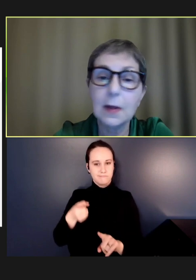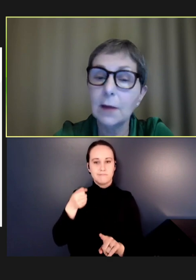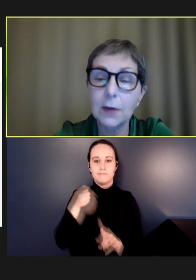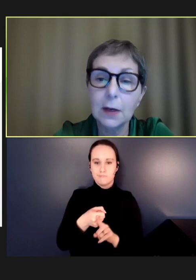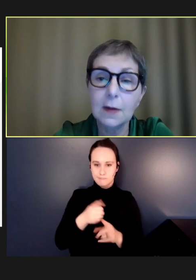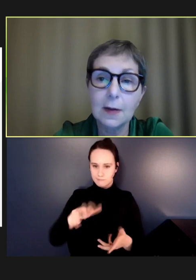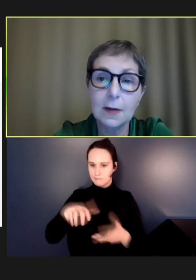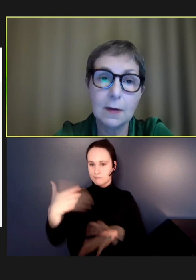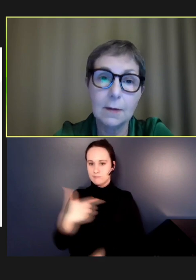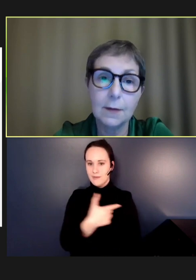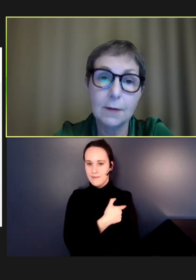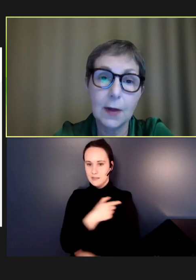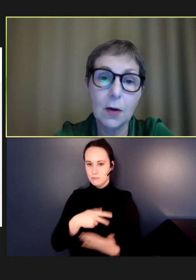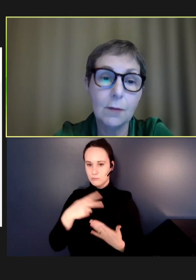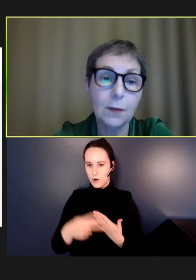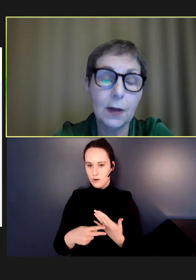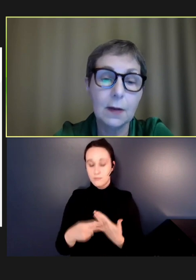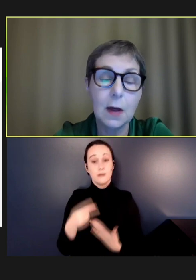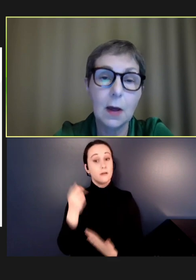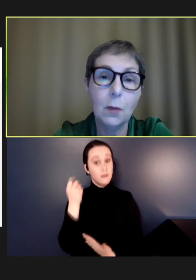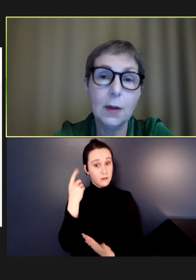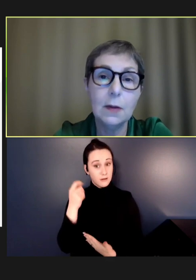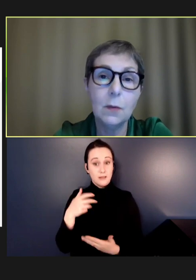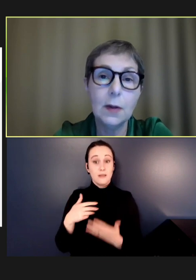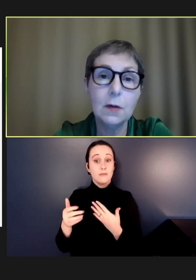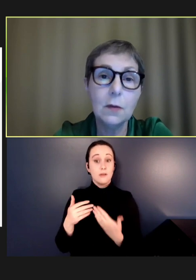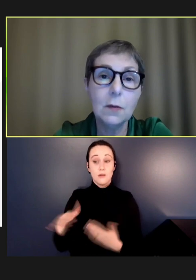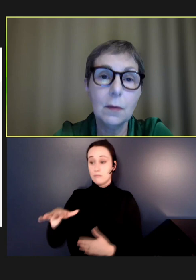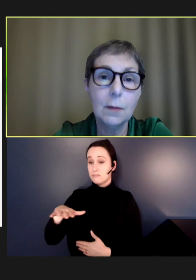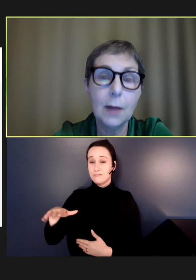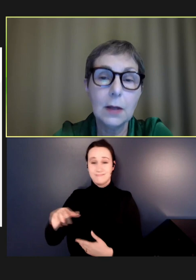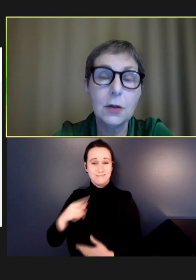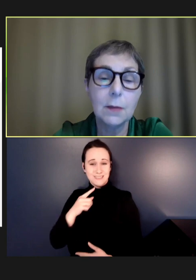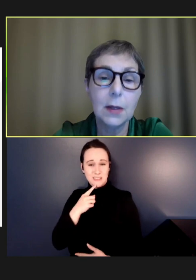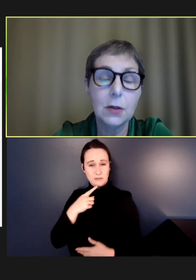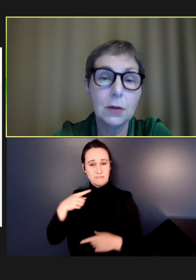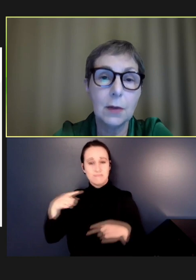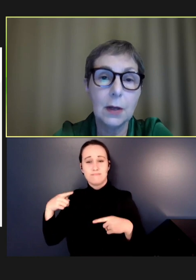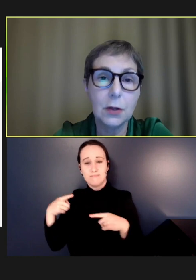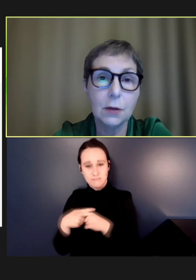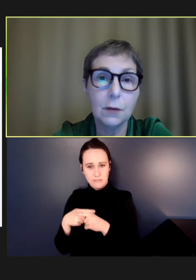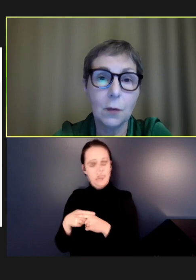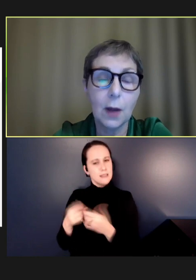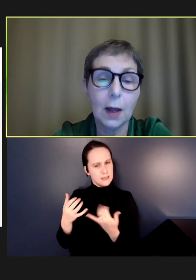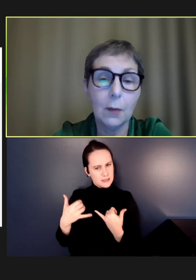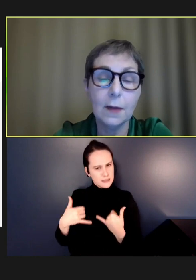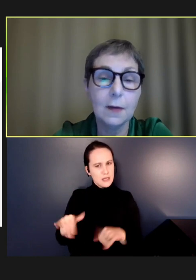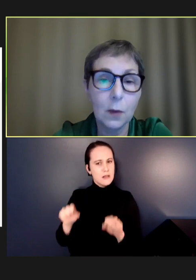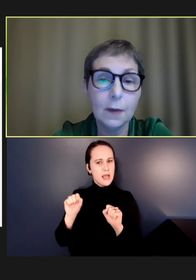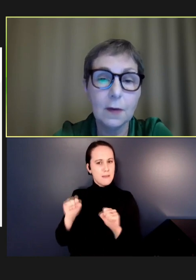even in settings of severe conflict, we do manage to meet children. Where there's a will, there's a